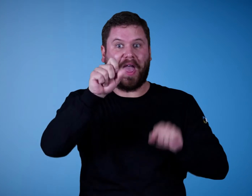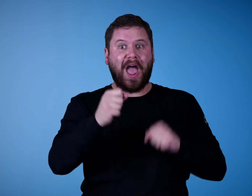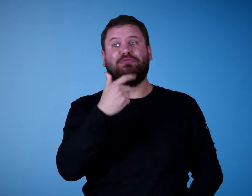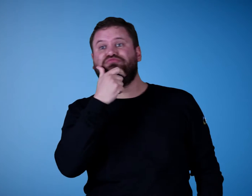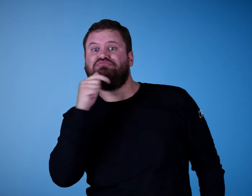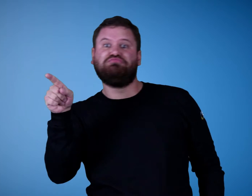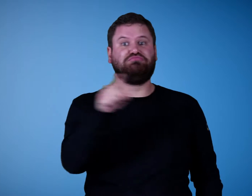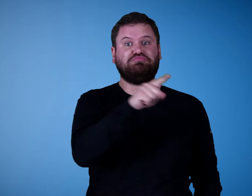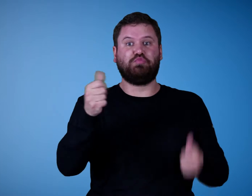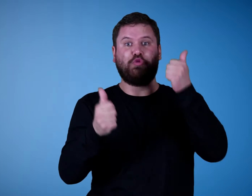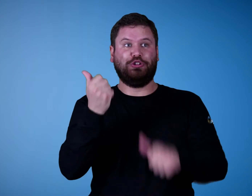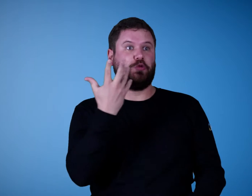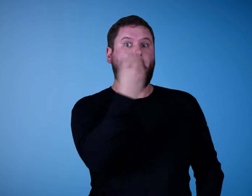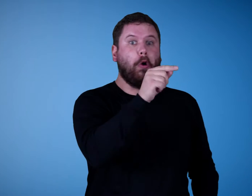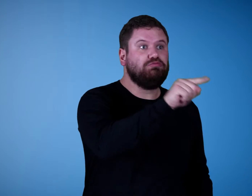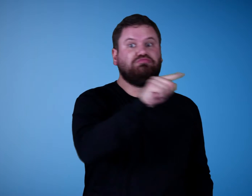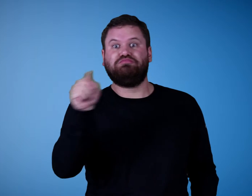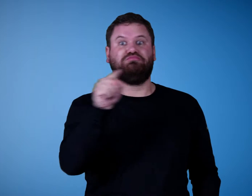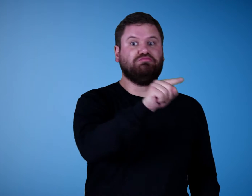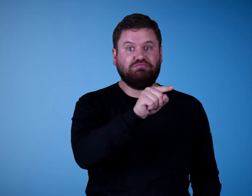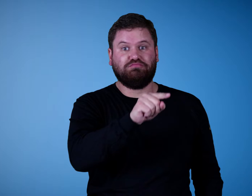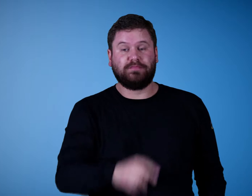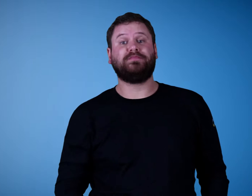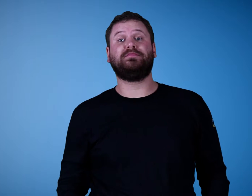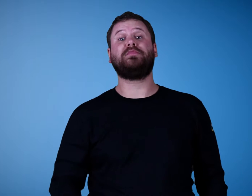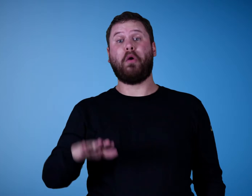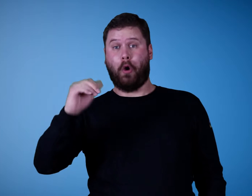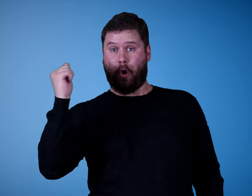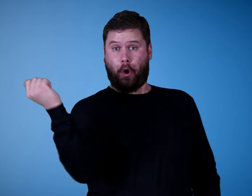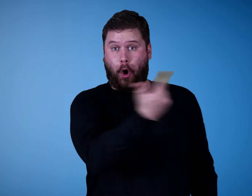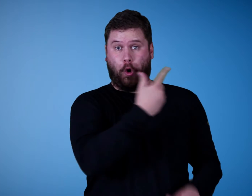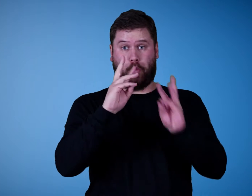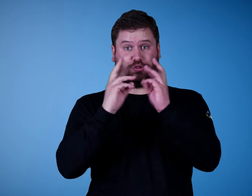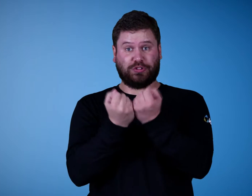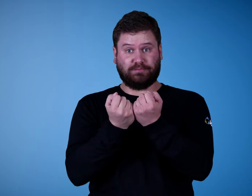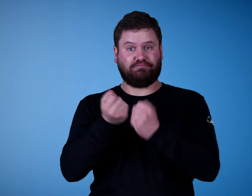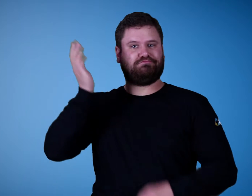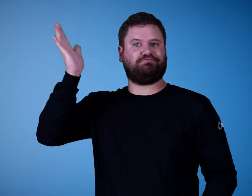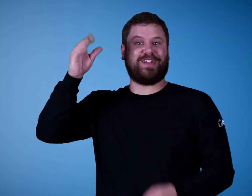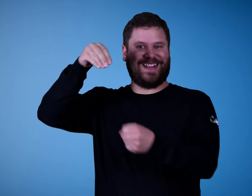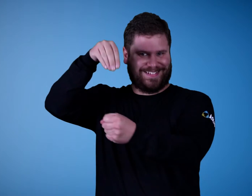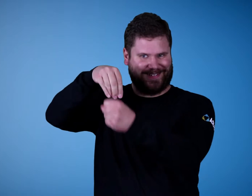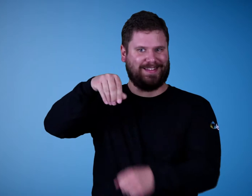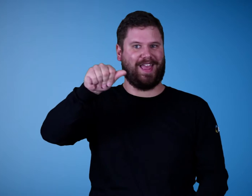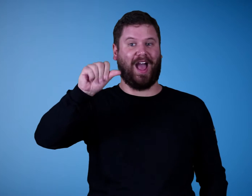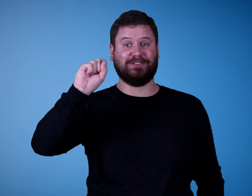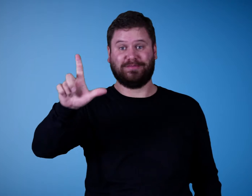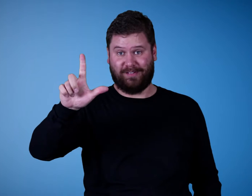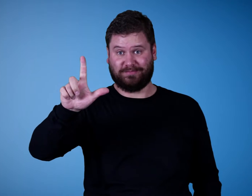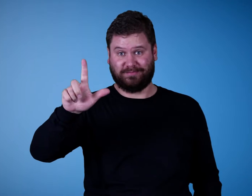All workshops will be presented in ASL!